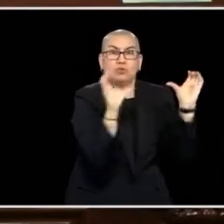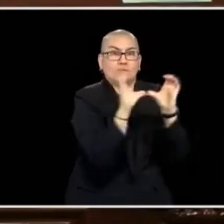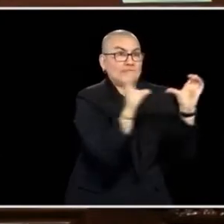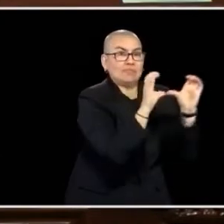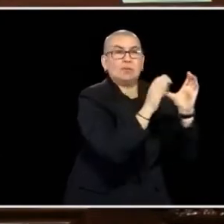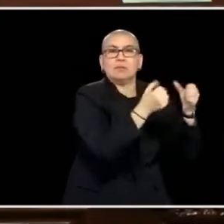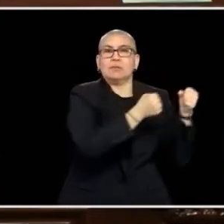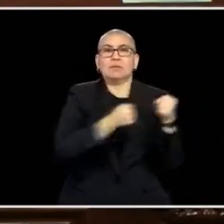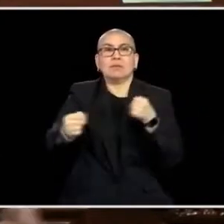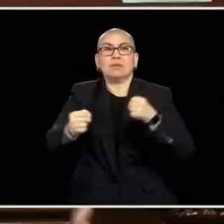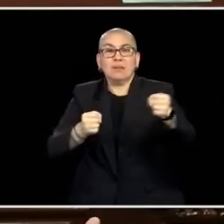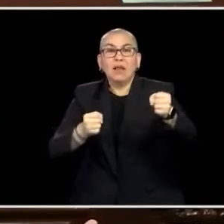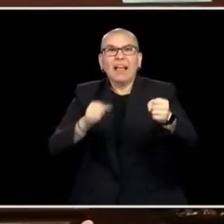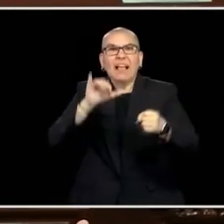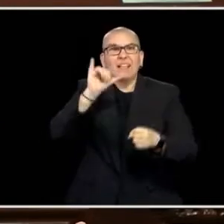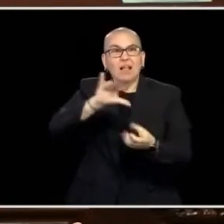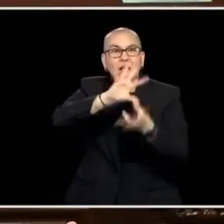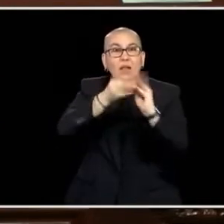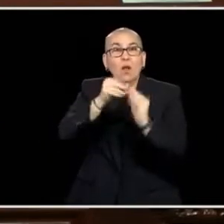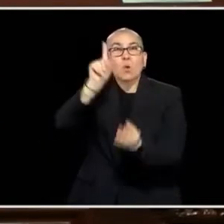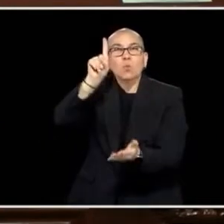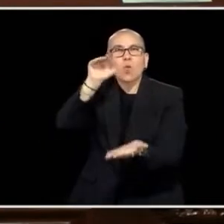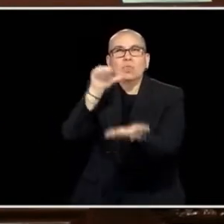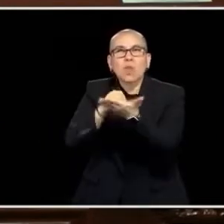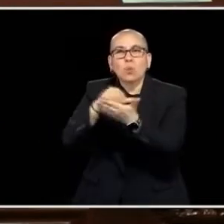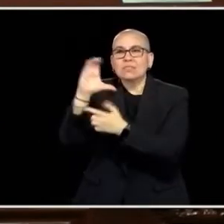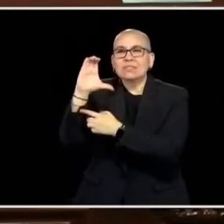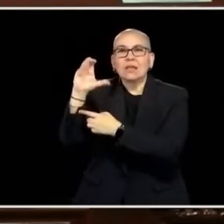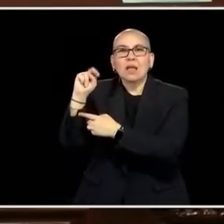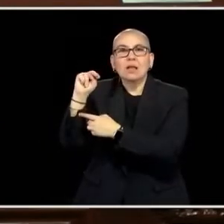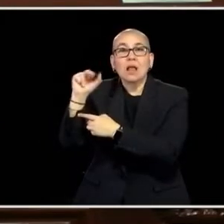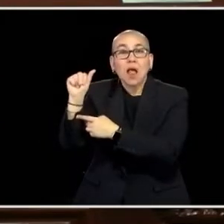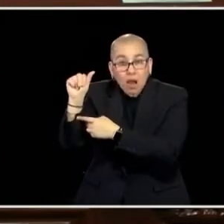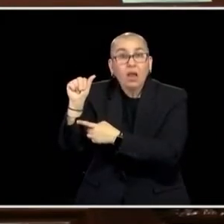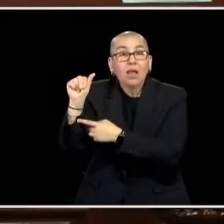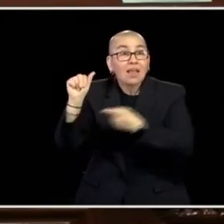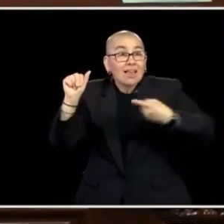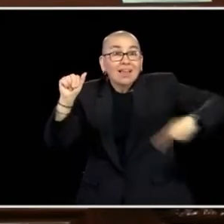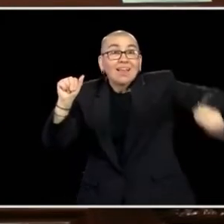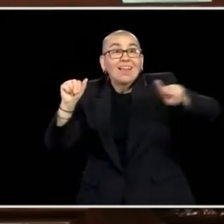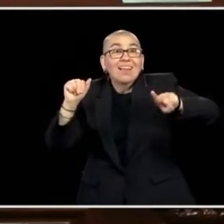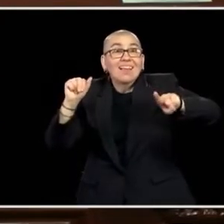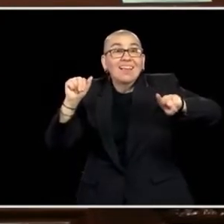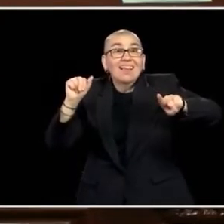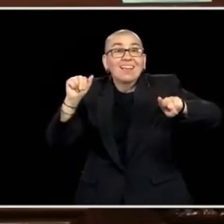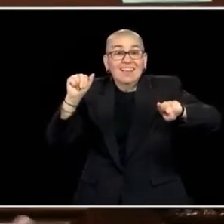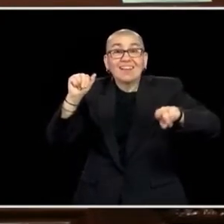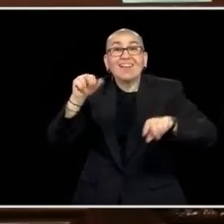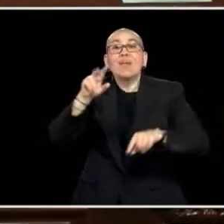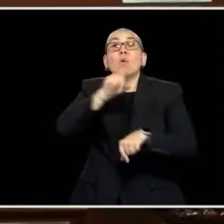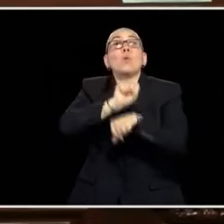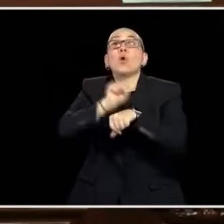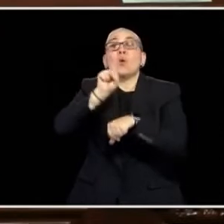TRAIN, CERTIFY AND PLACE 1,000 CNAs, THESE ARE THE PEOPLE THAT ARE IN OUR LONG-TERM CARE FACILITIES, IN OUR VETERANS'